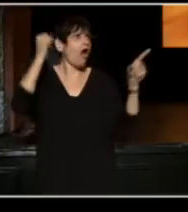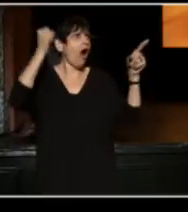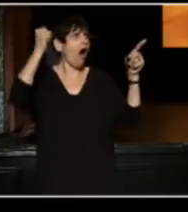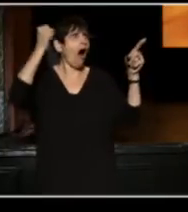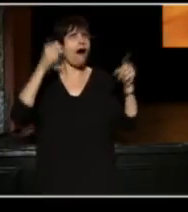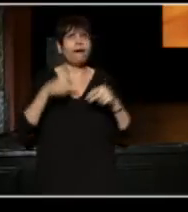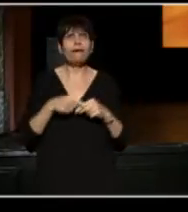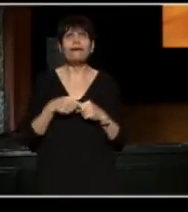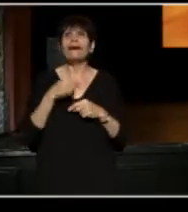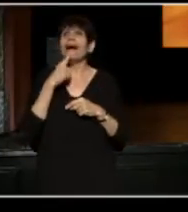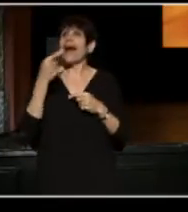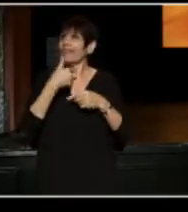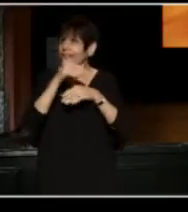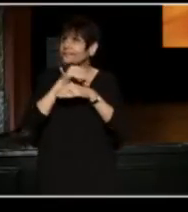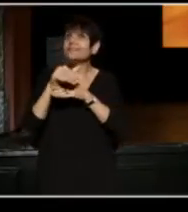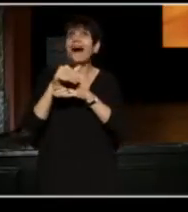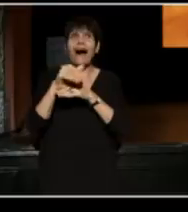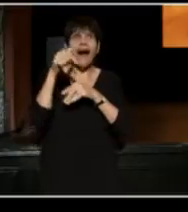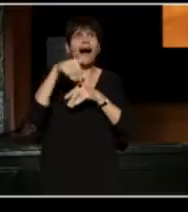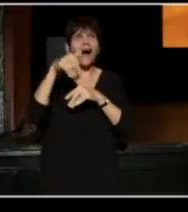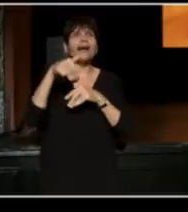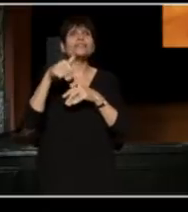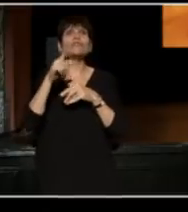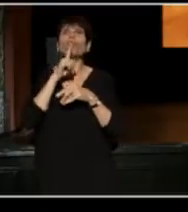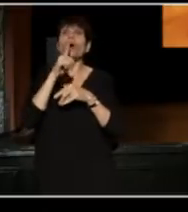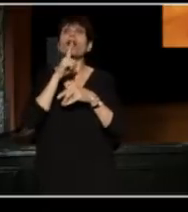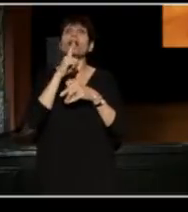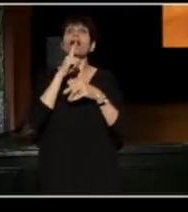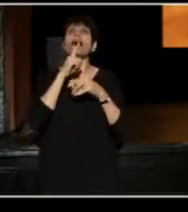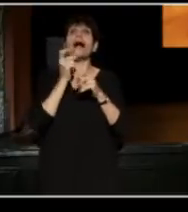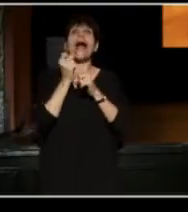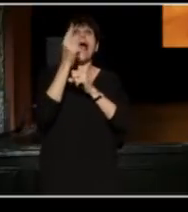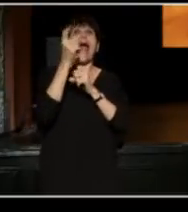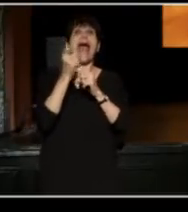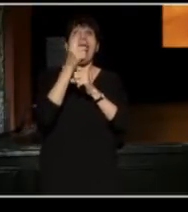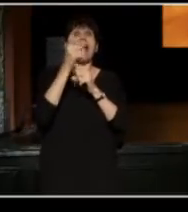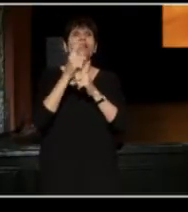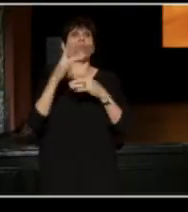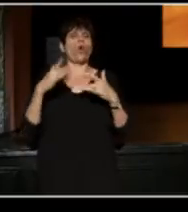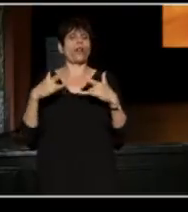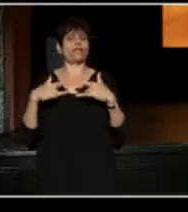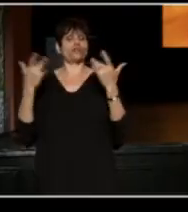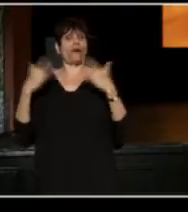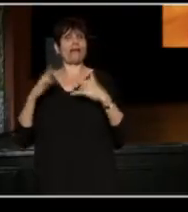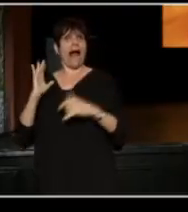and this night is going to be based on our annual extravaganza, "Pandemonium".